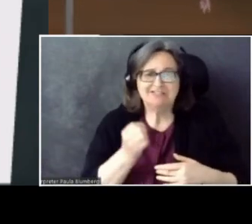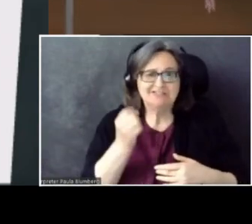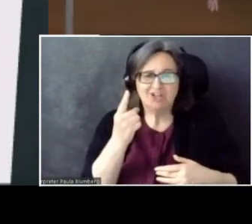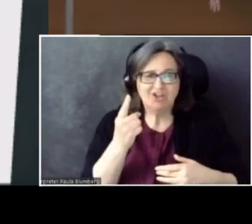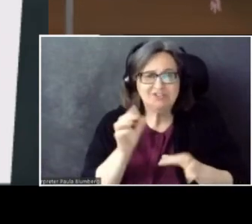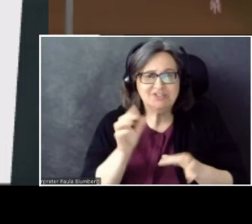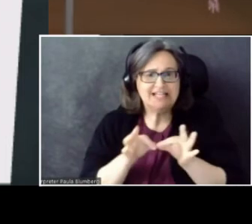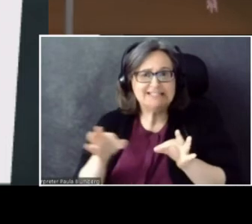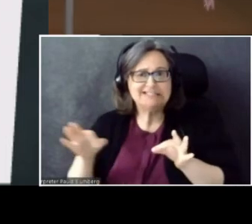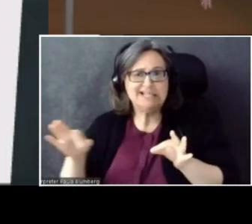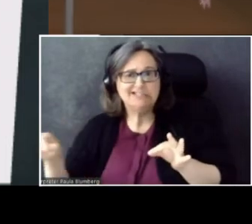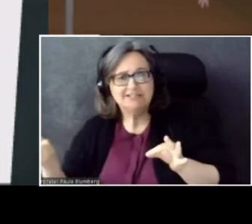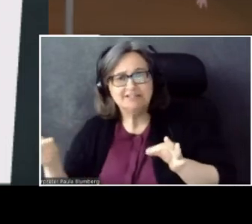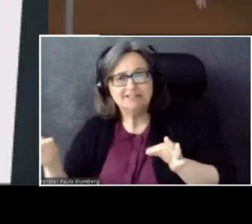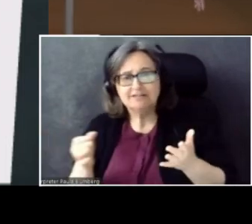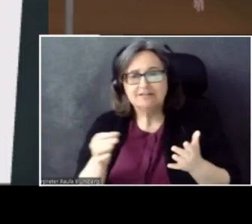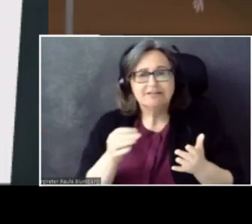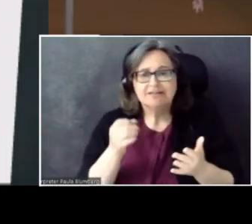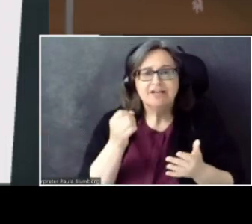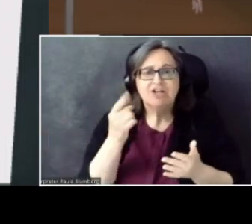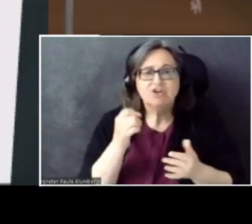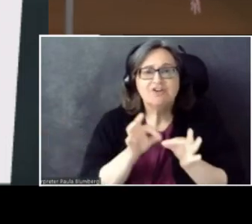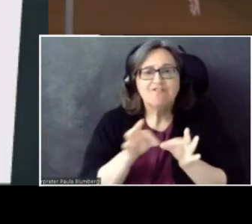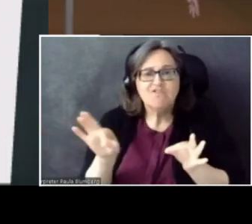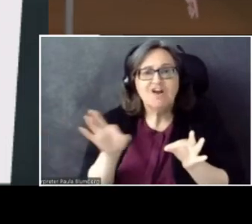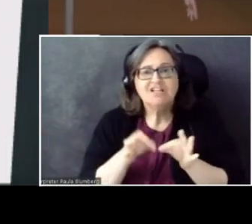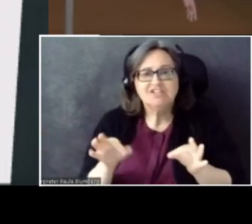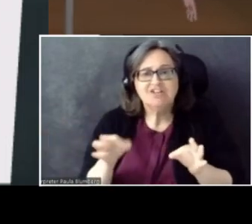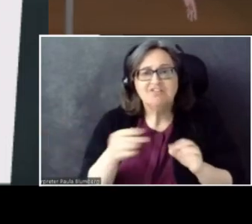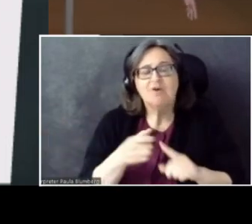It understands phrases from the Speech SDK.